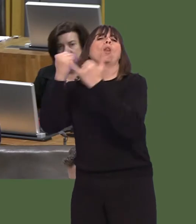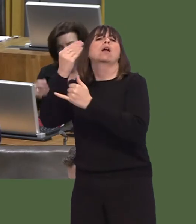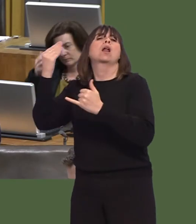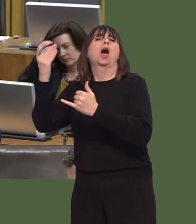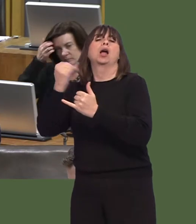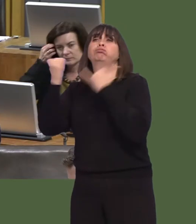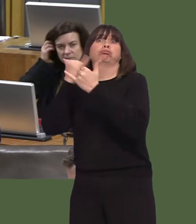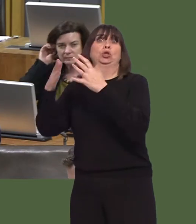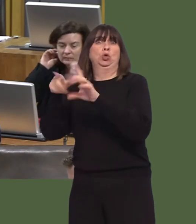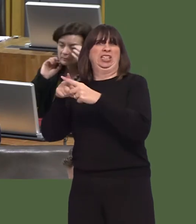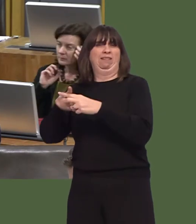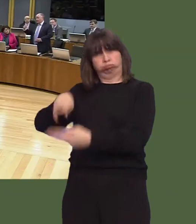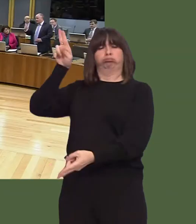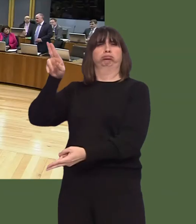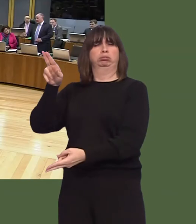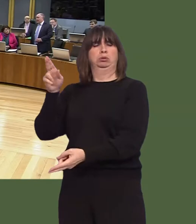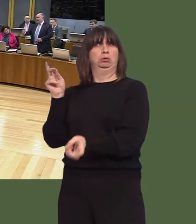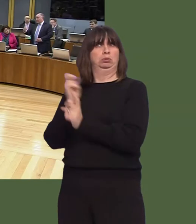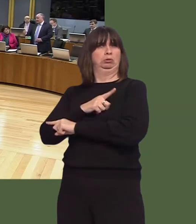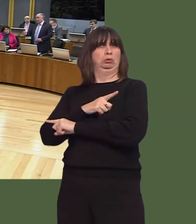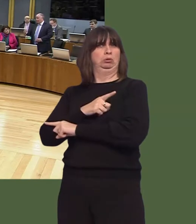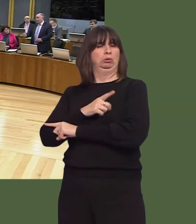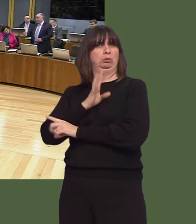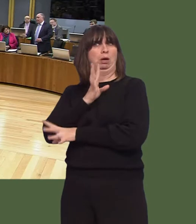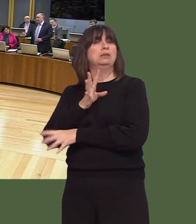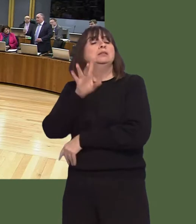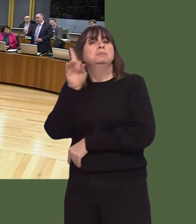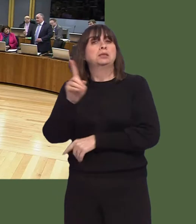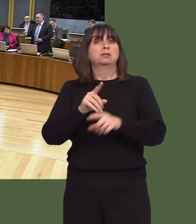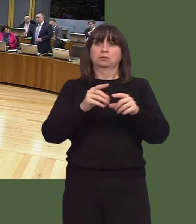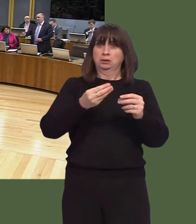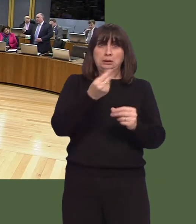were put in on new year's eve, but we are seeing little or no availability in some areas